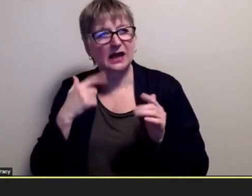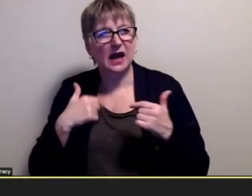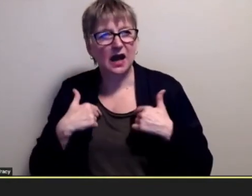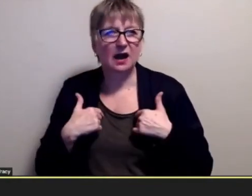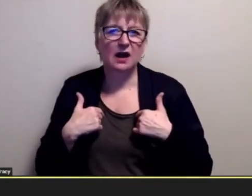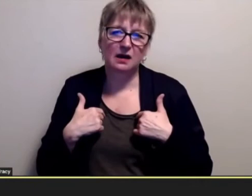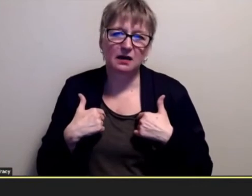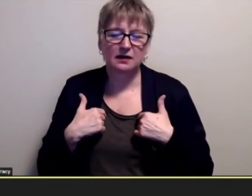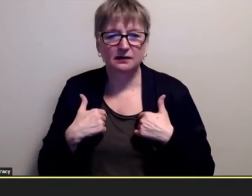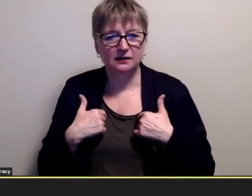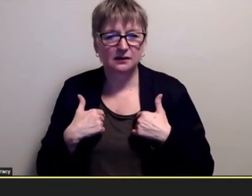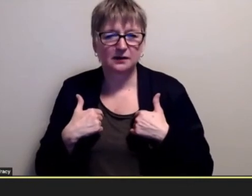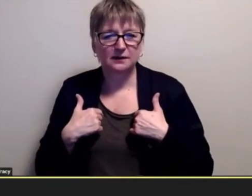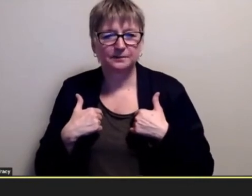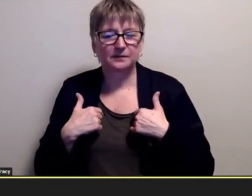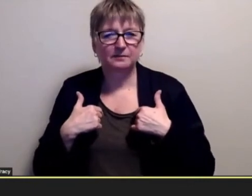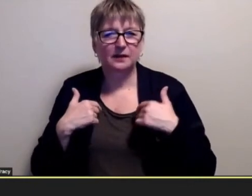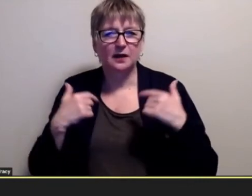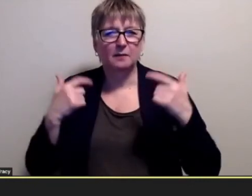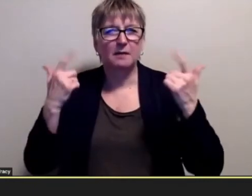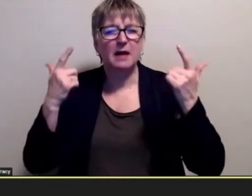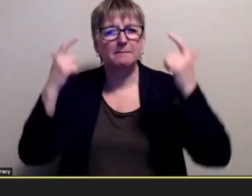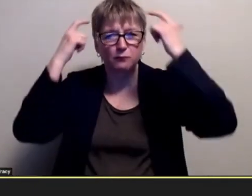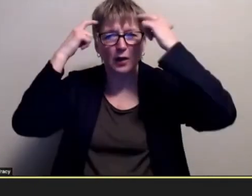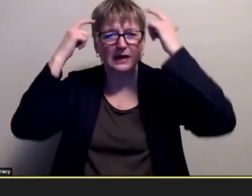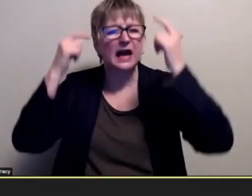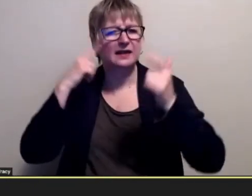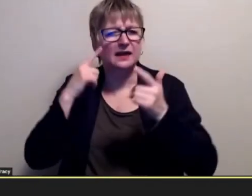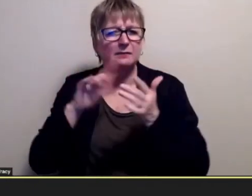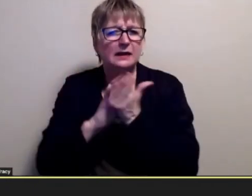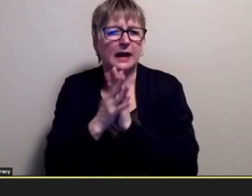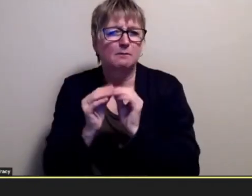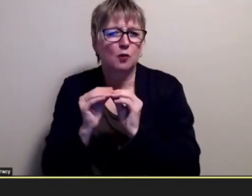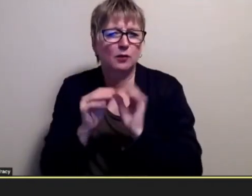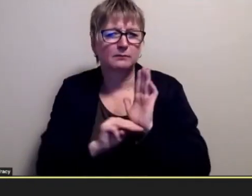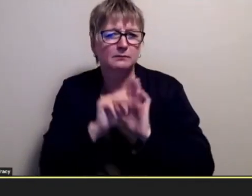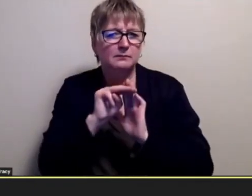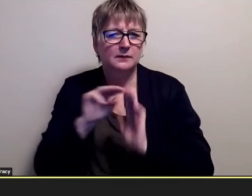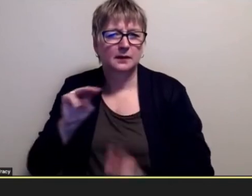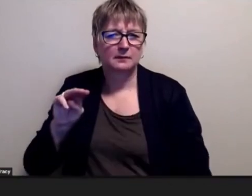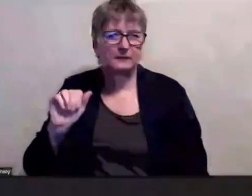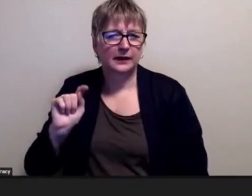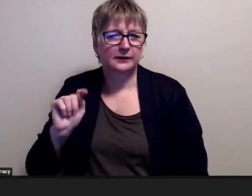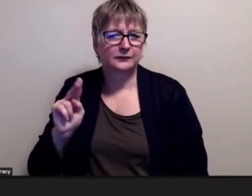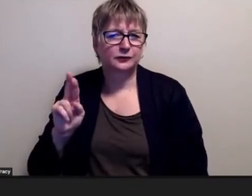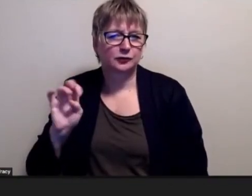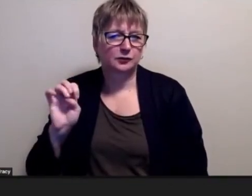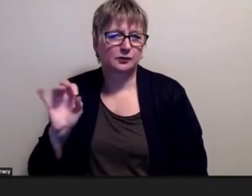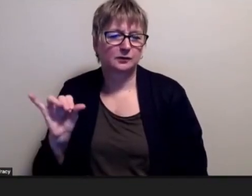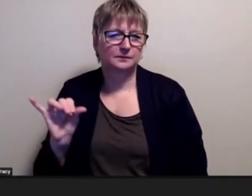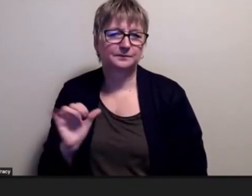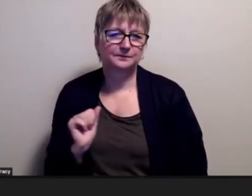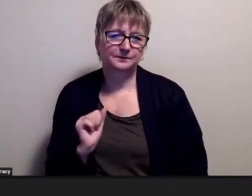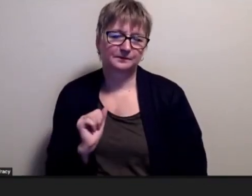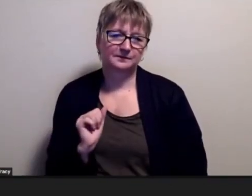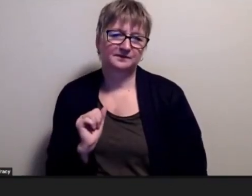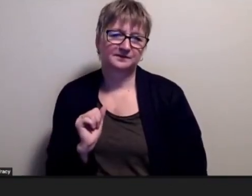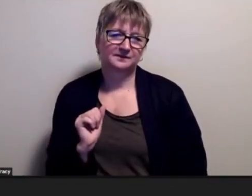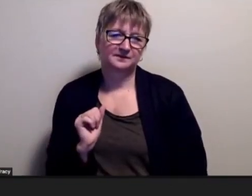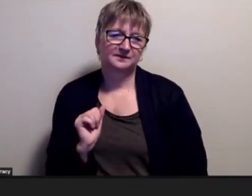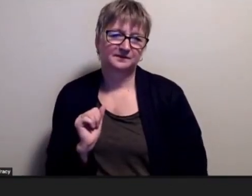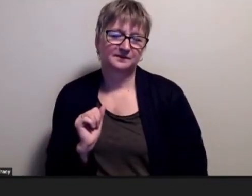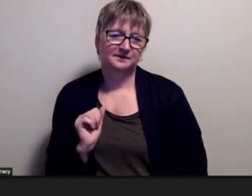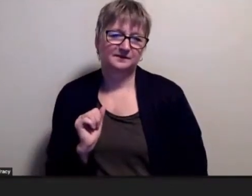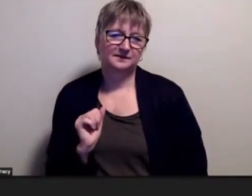survived my brain sort of matured as well so yeah and you know that i think in many many ways